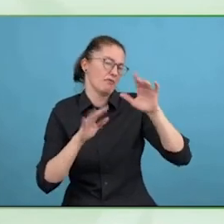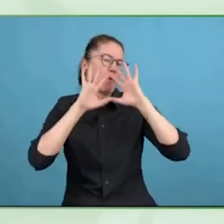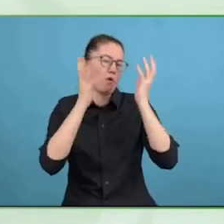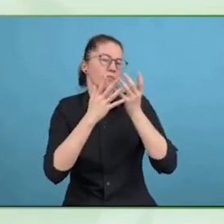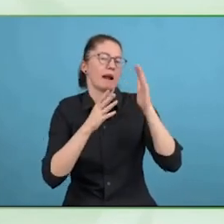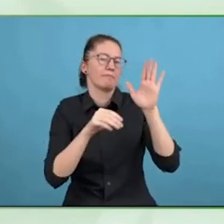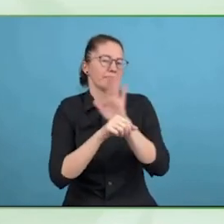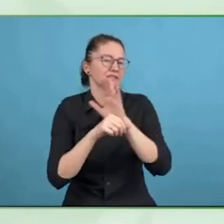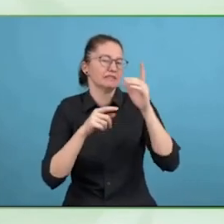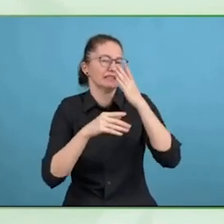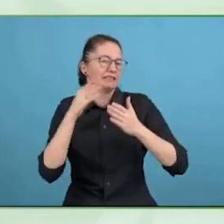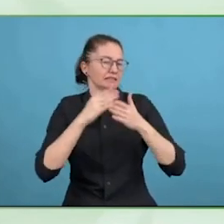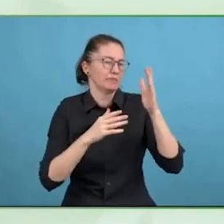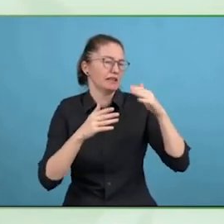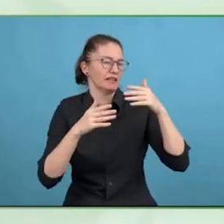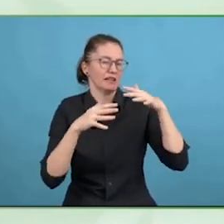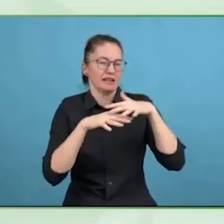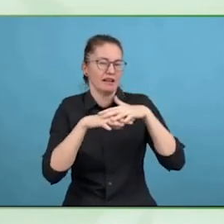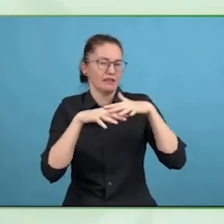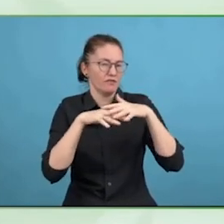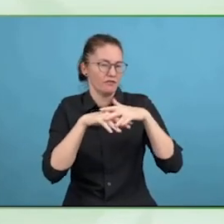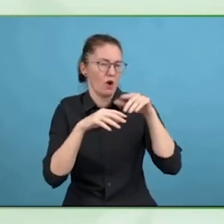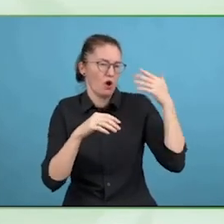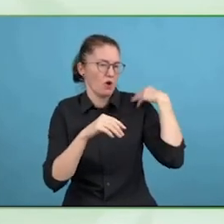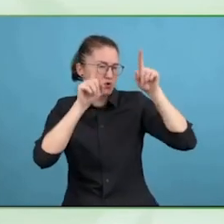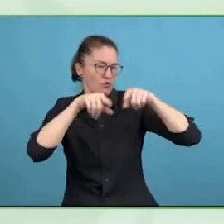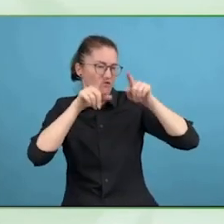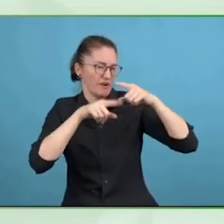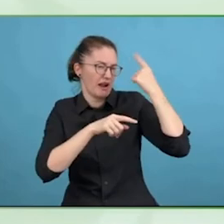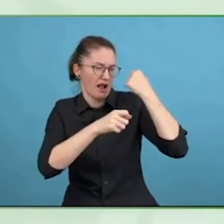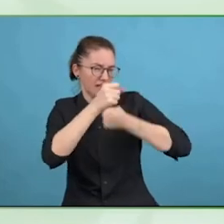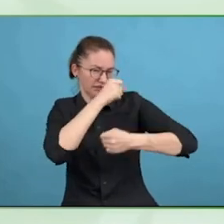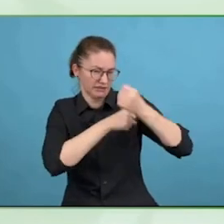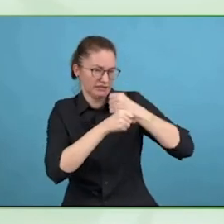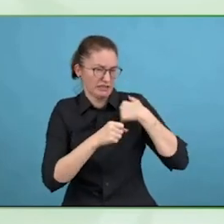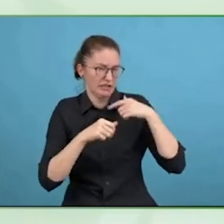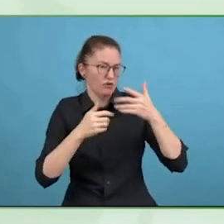Some have done it unto that we would not have necessarily but